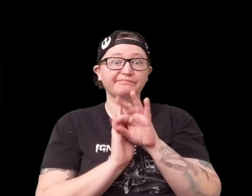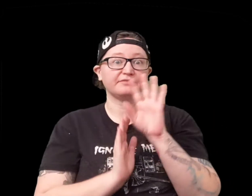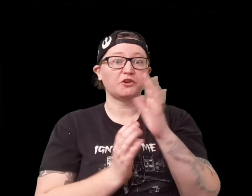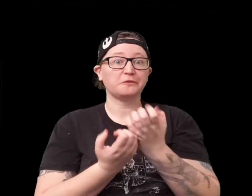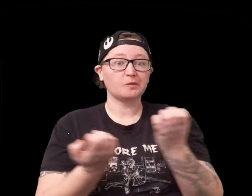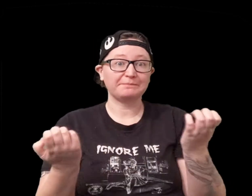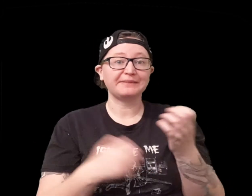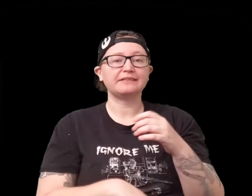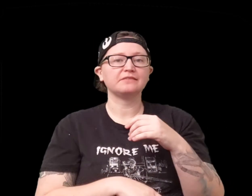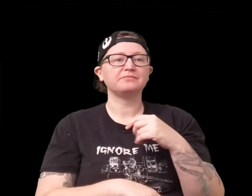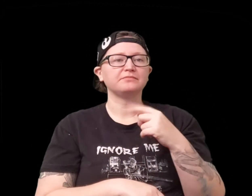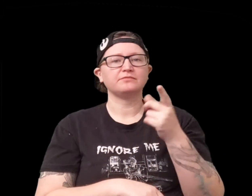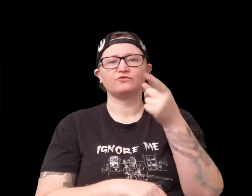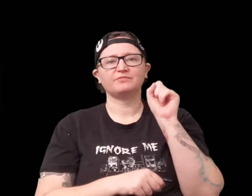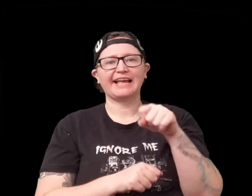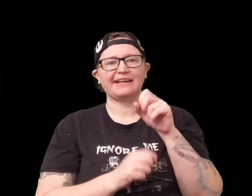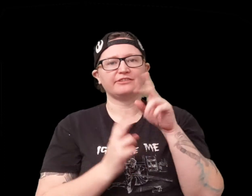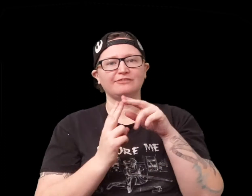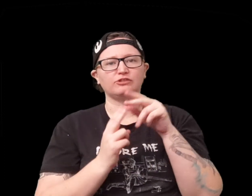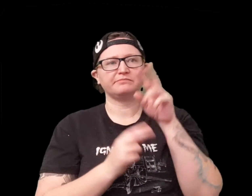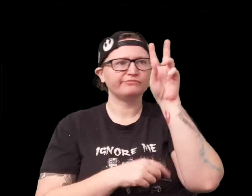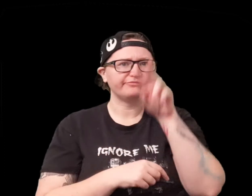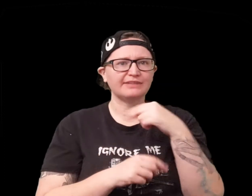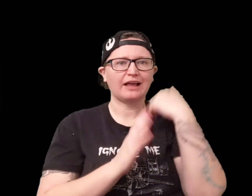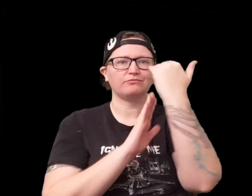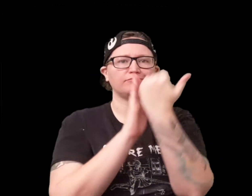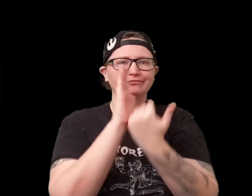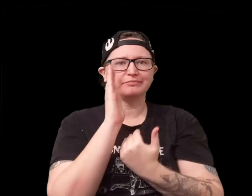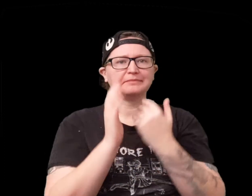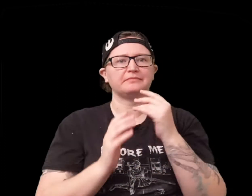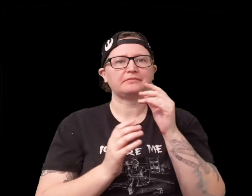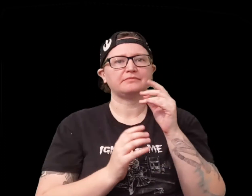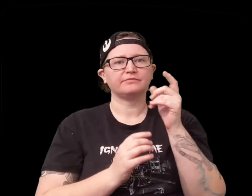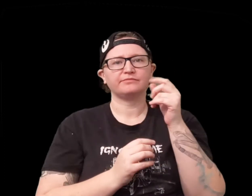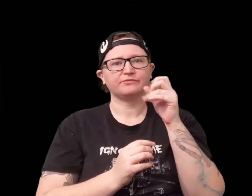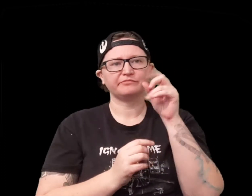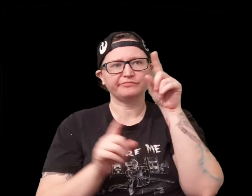and once you have picked your equipment then you can either they have like a list